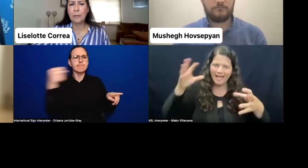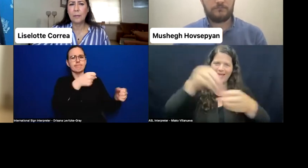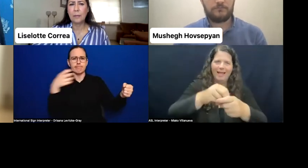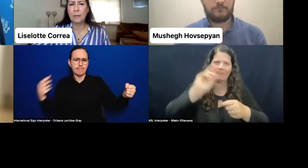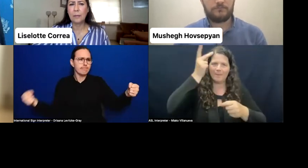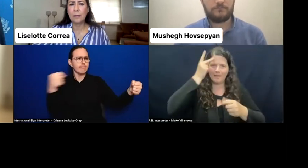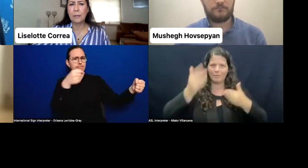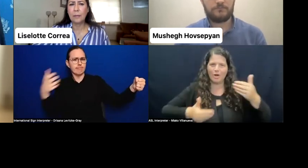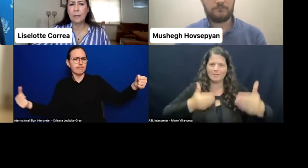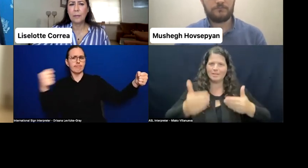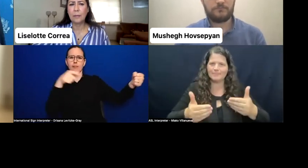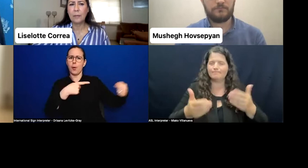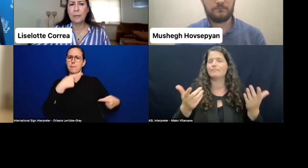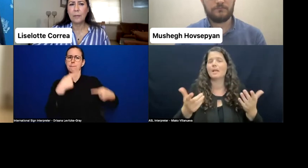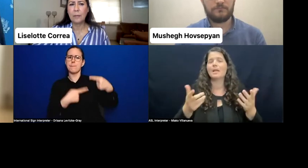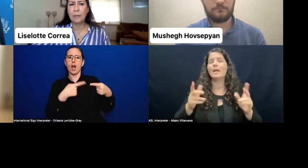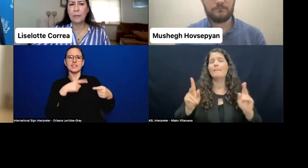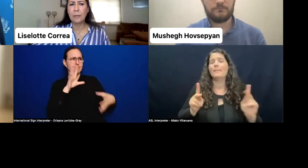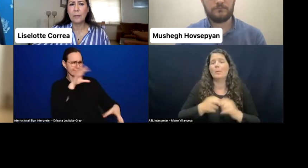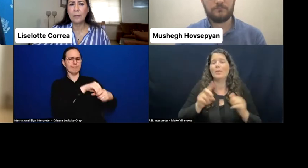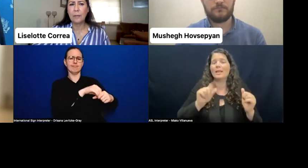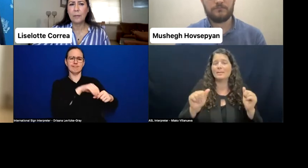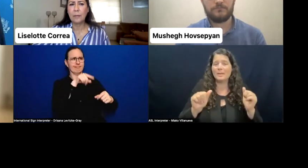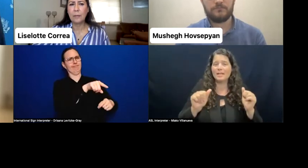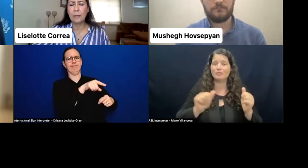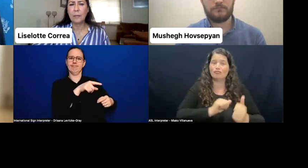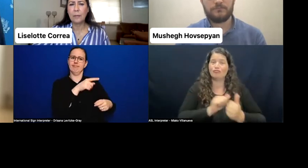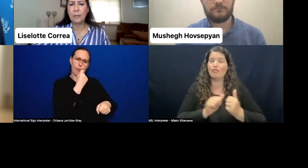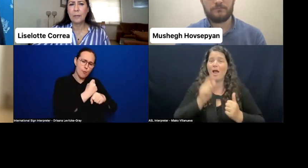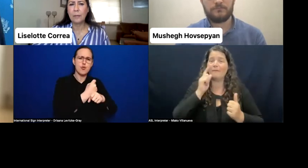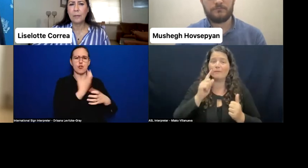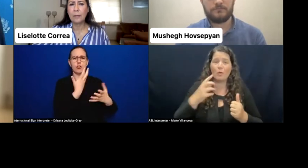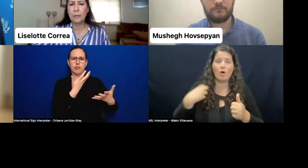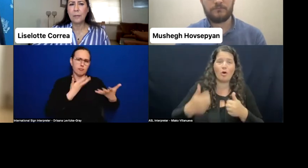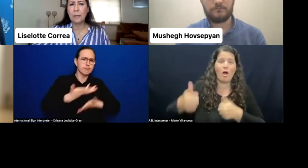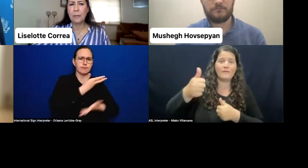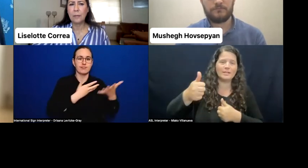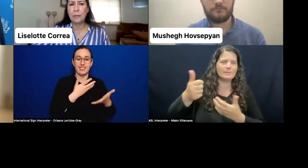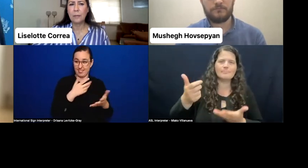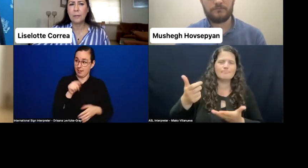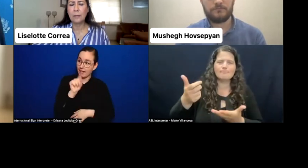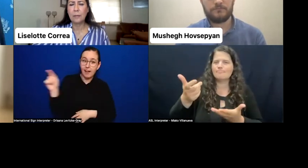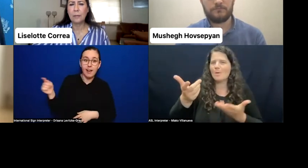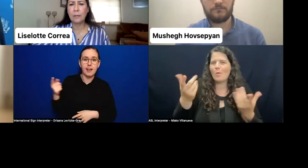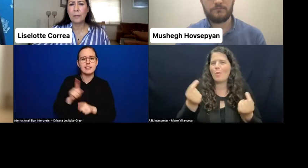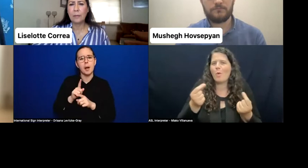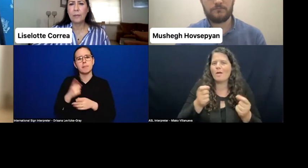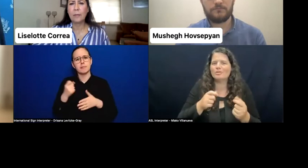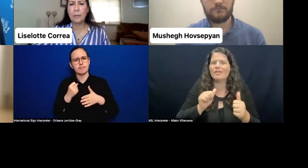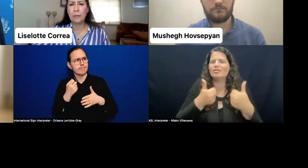face when running for office? And how can we address these challenges? As you said, quota to be honest doesn't always address the issue at hand.